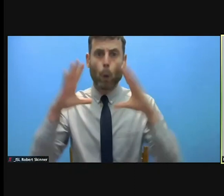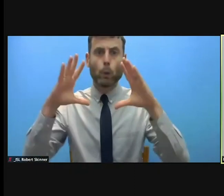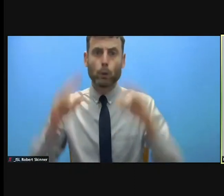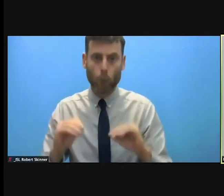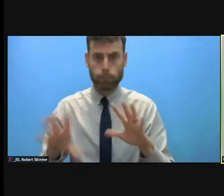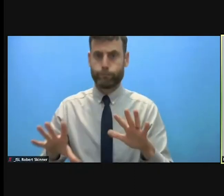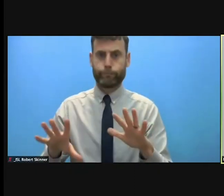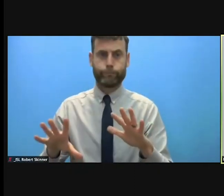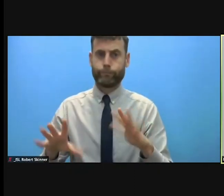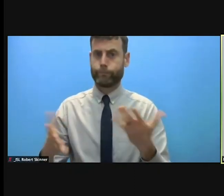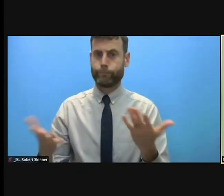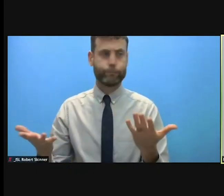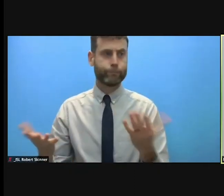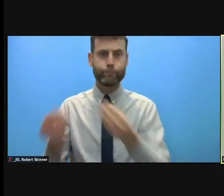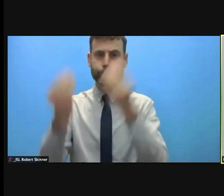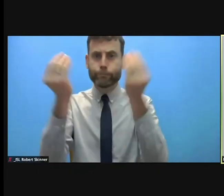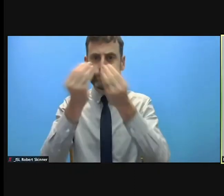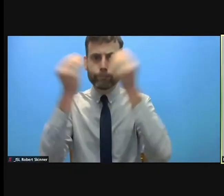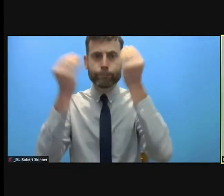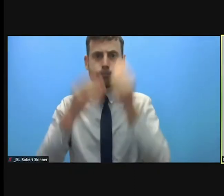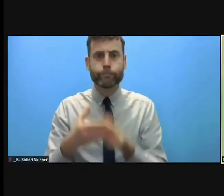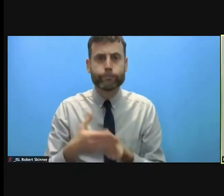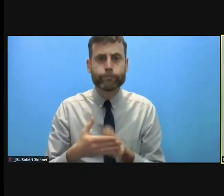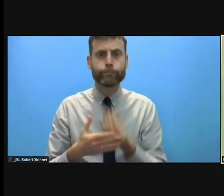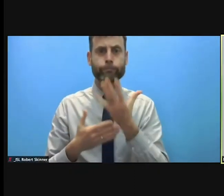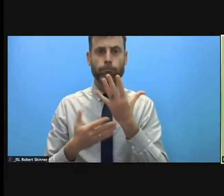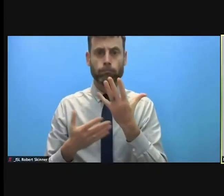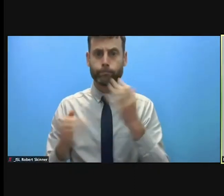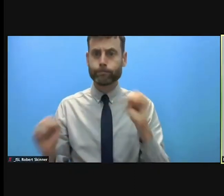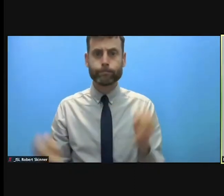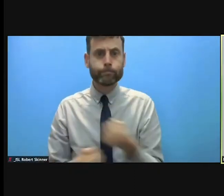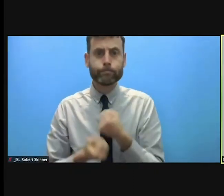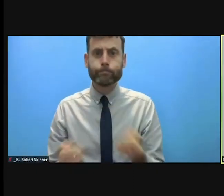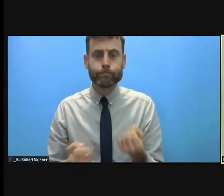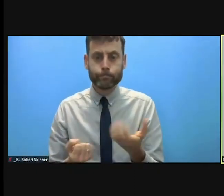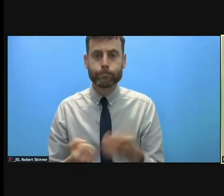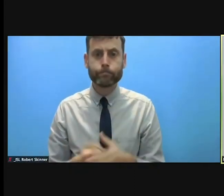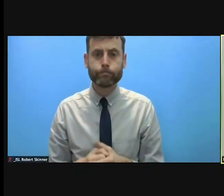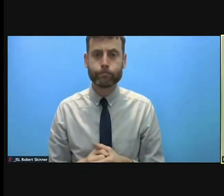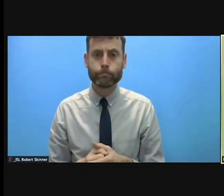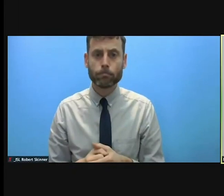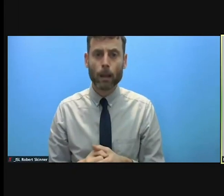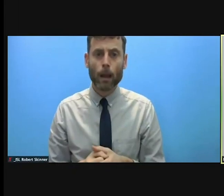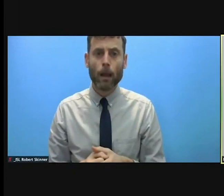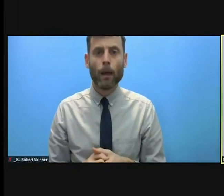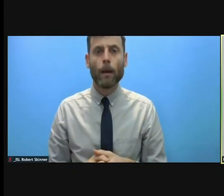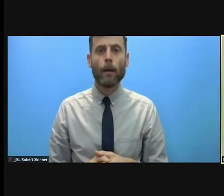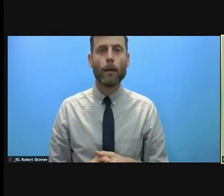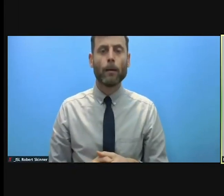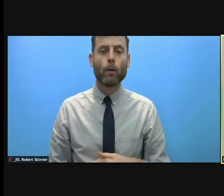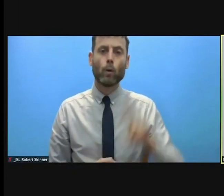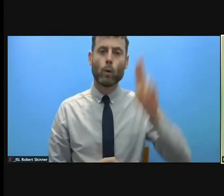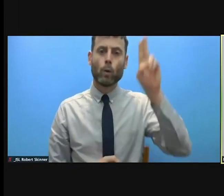Despite the call of a global ceasefire by the United Nations Secretary General,